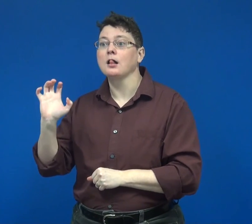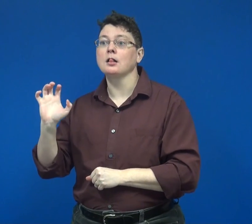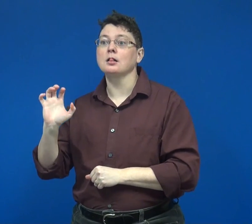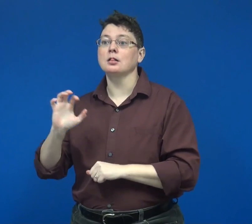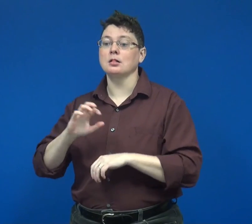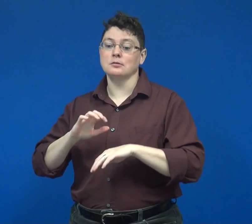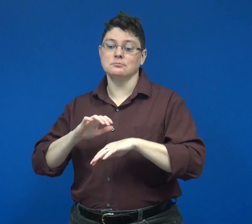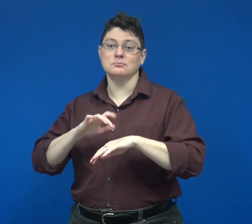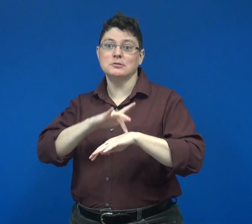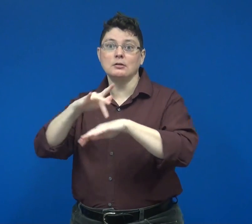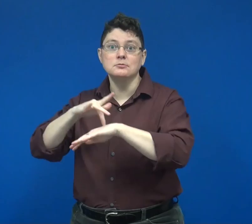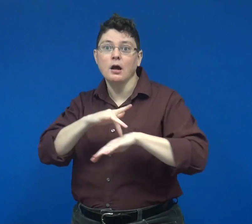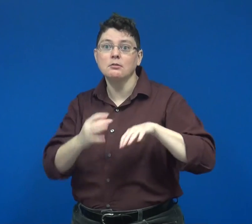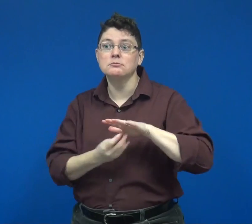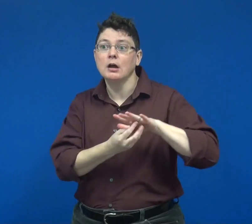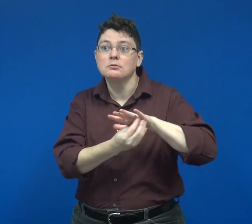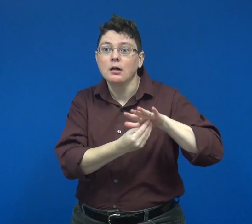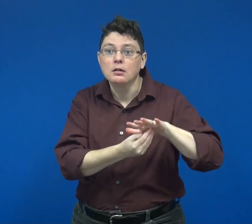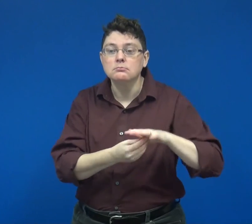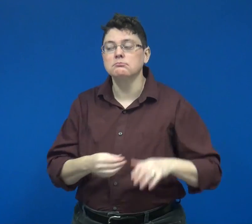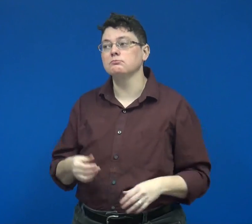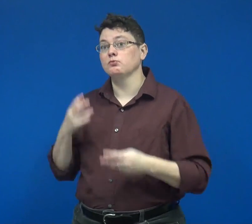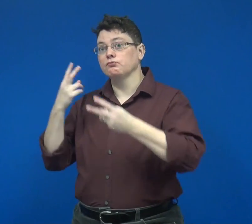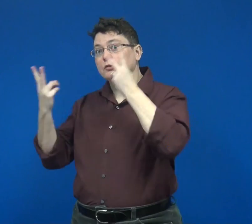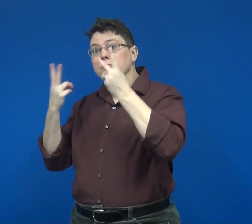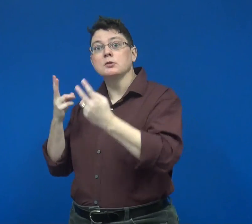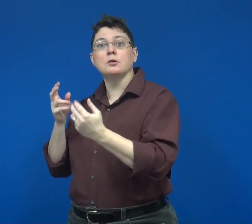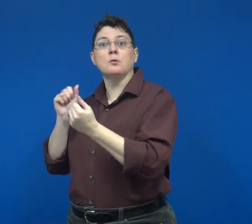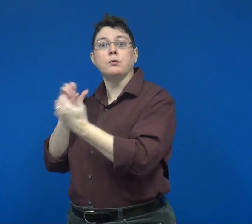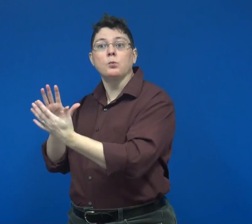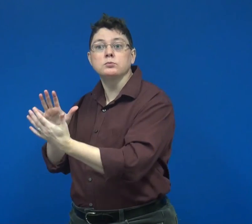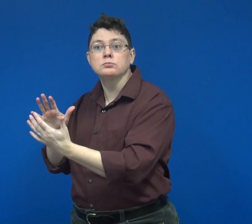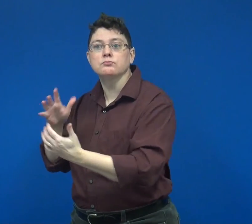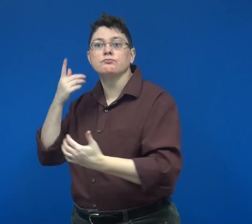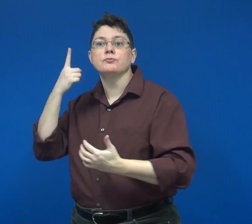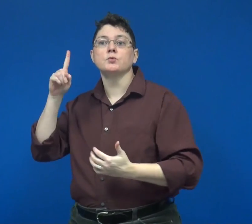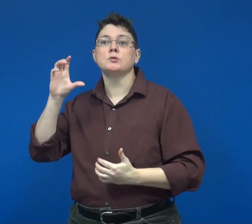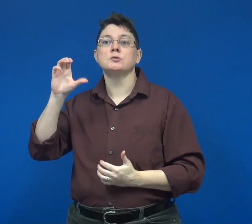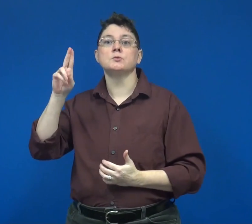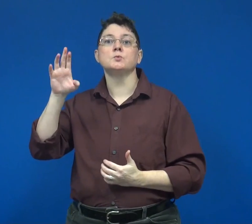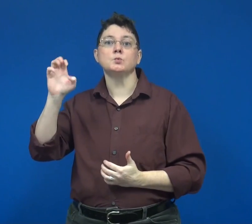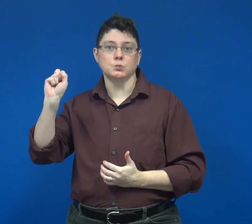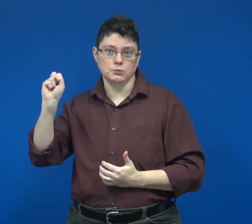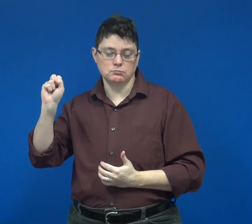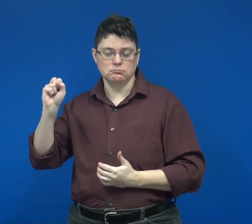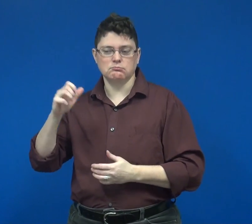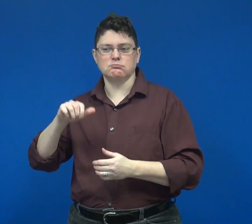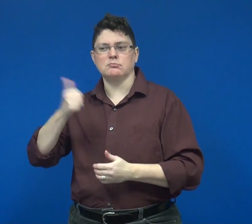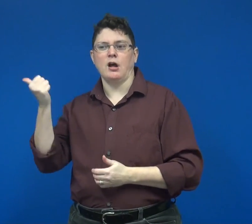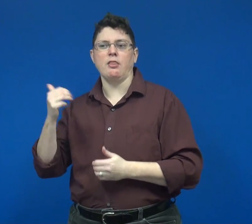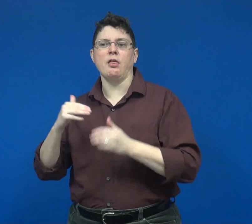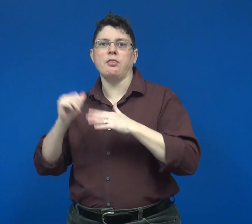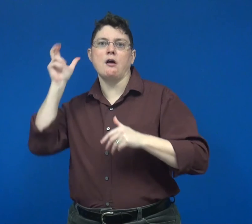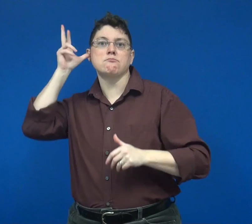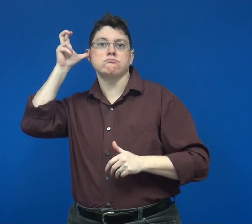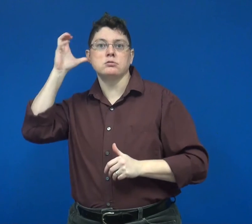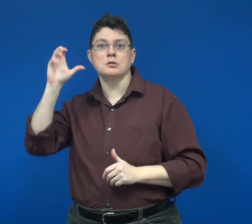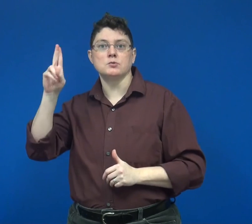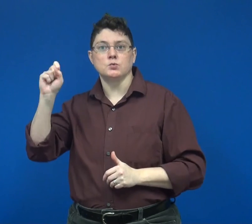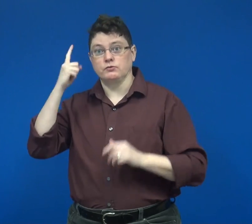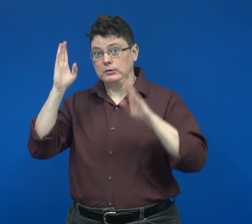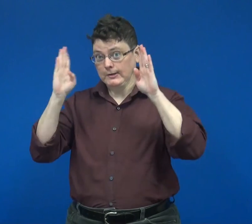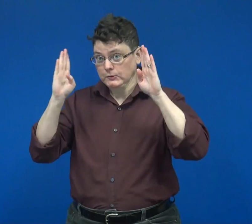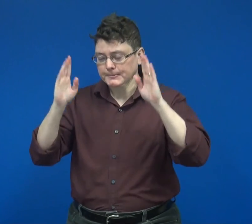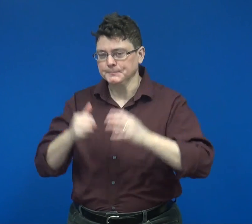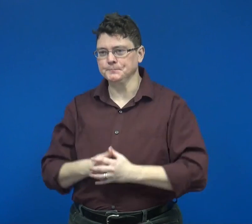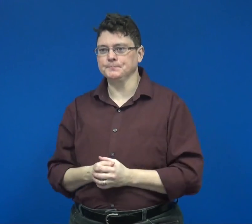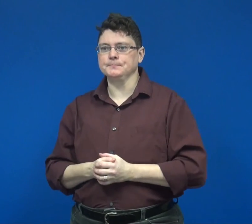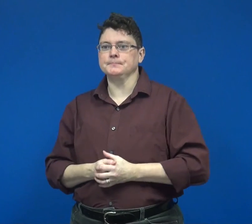or visual approaches other than audio cues for attention.